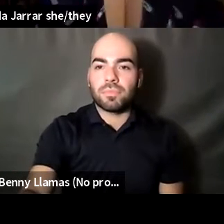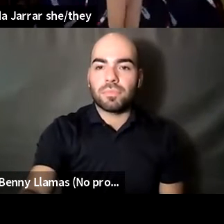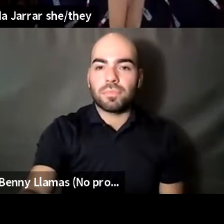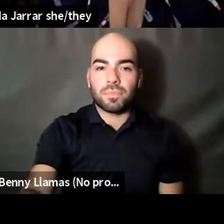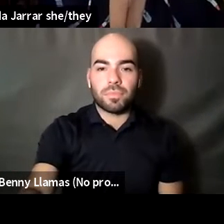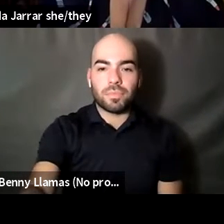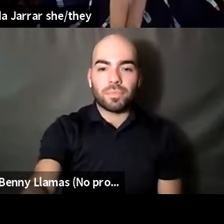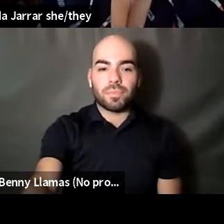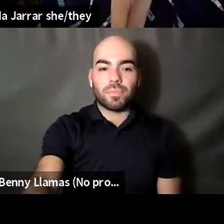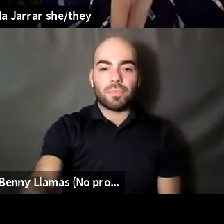Kenyon Farrow (he/him/his): Anybody else are you